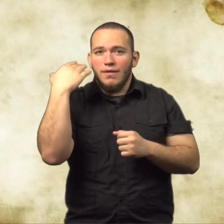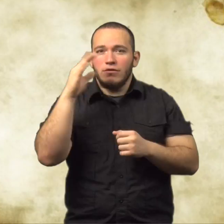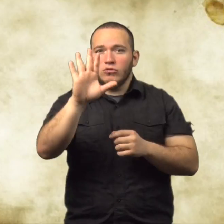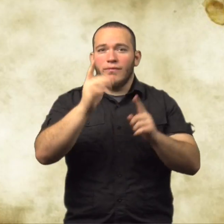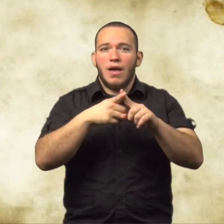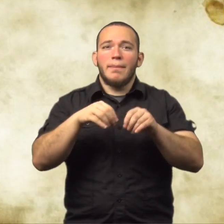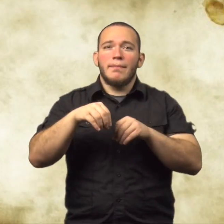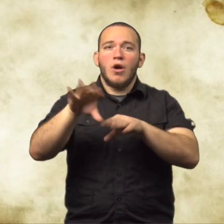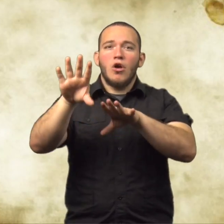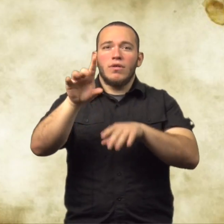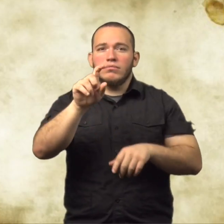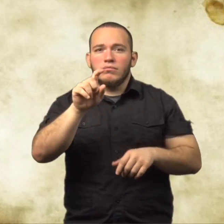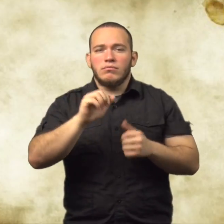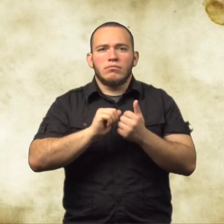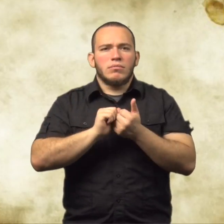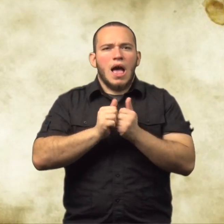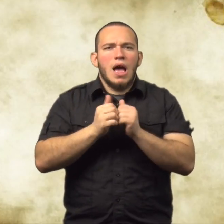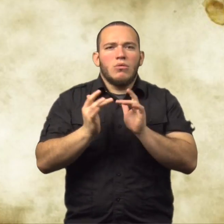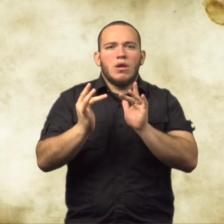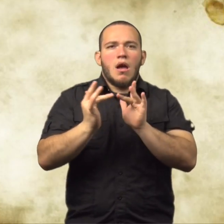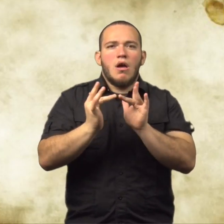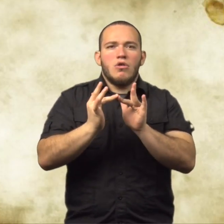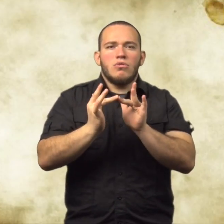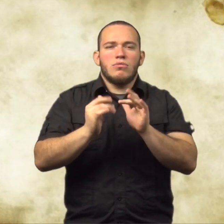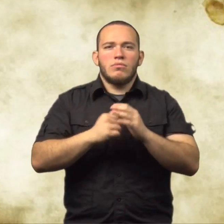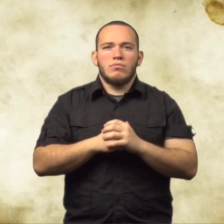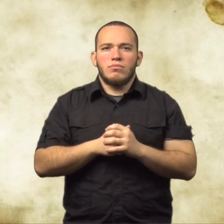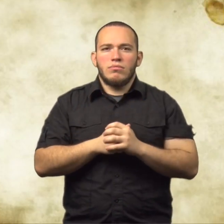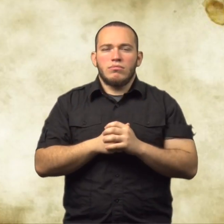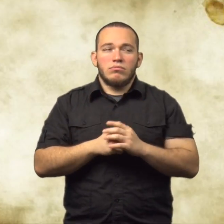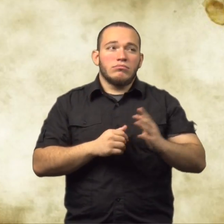Have you ever had a friend move away? How did you stay in touch?